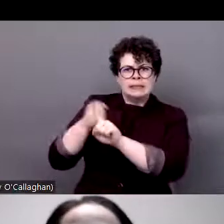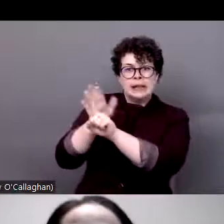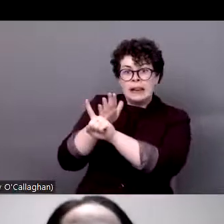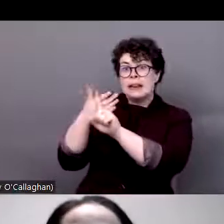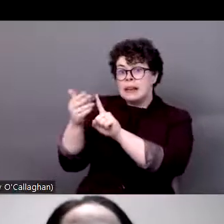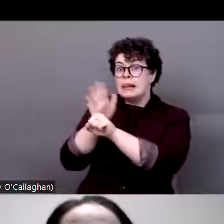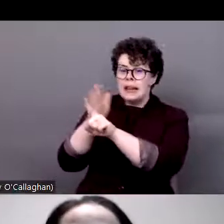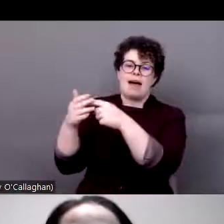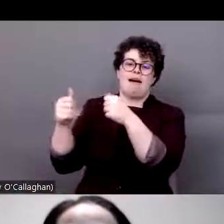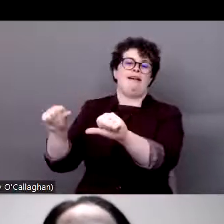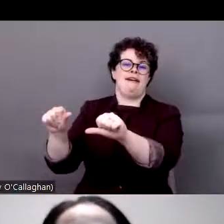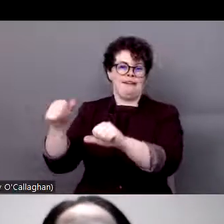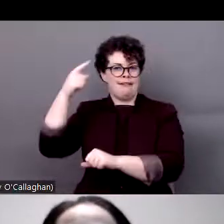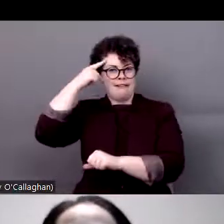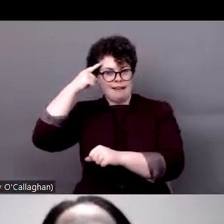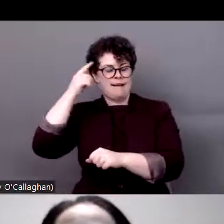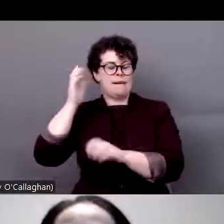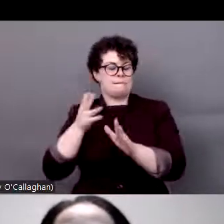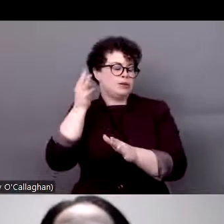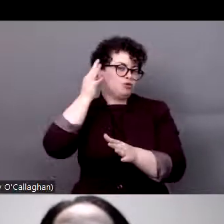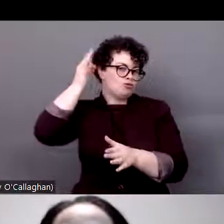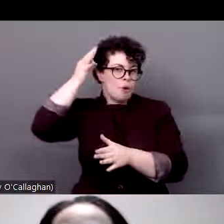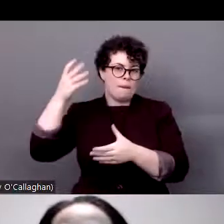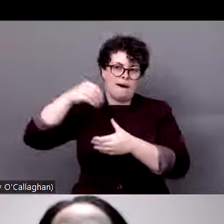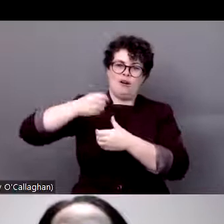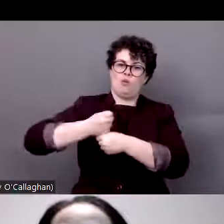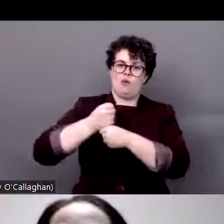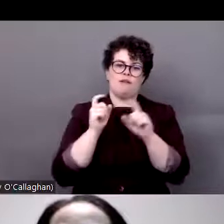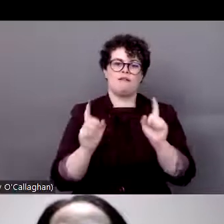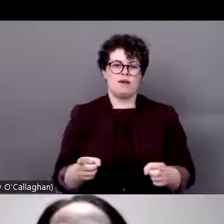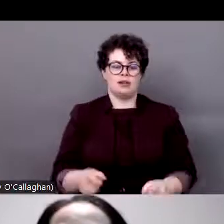this ministry. So